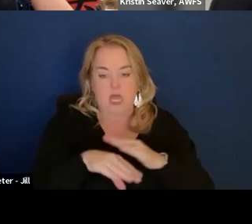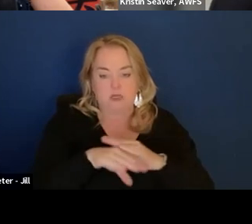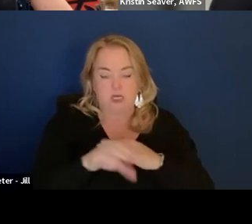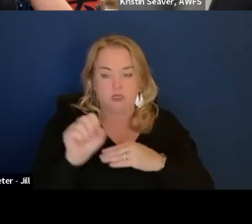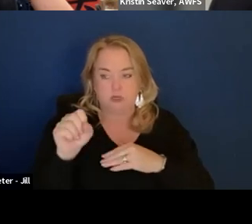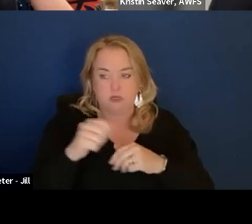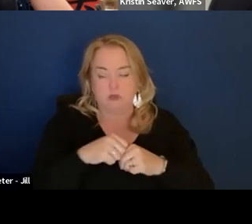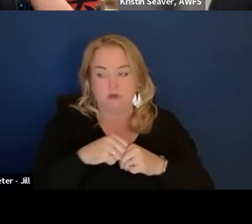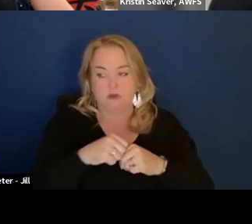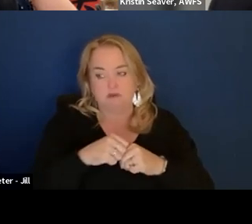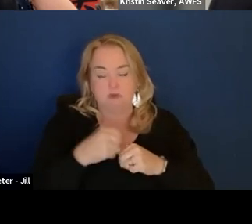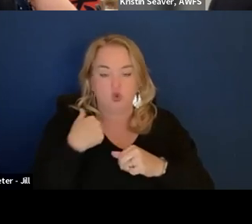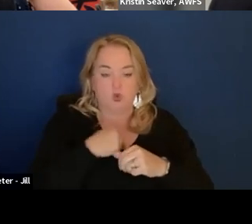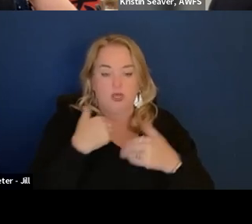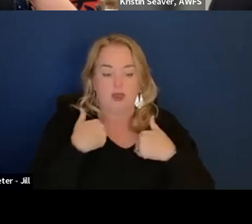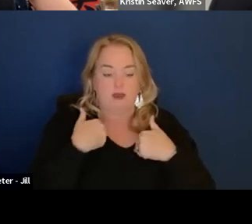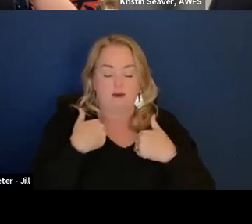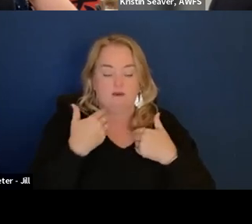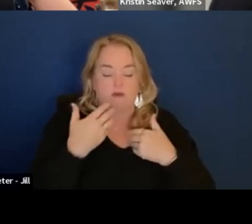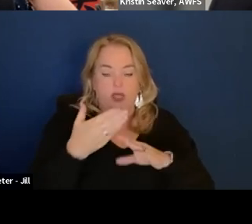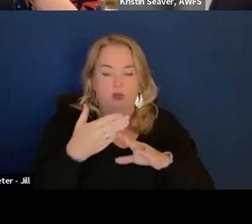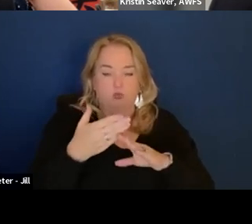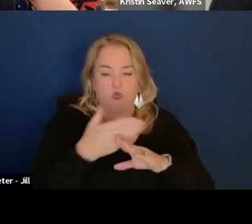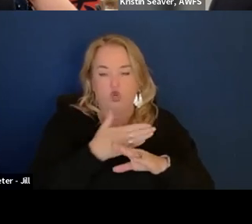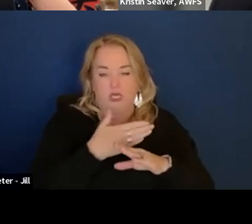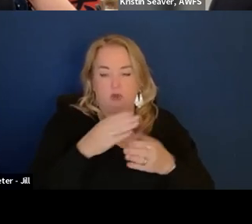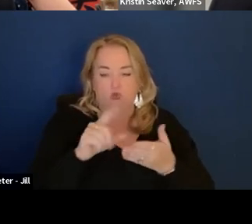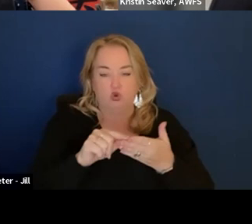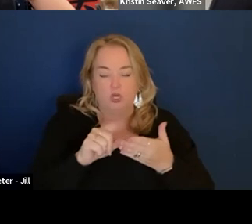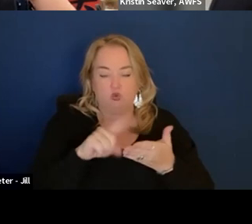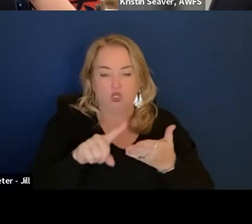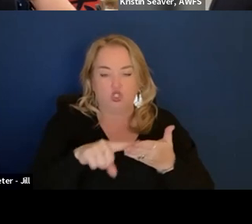Like we have like a preprint research repository.